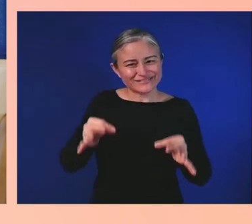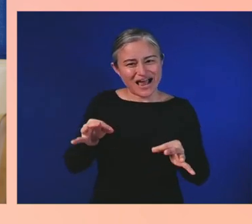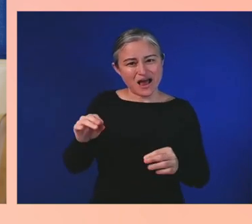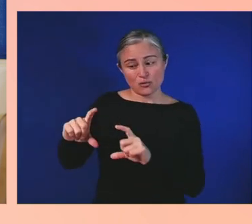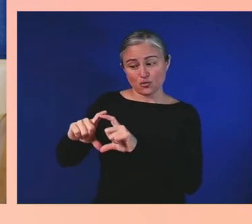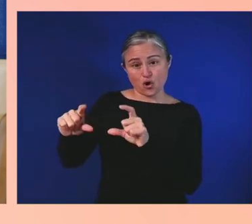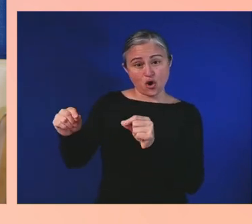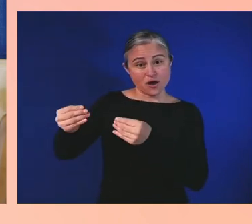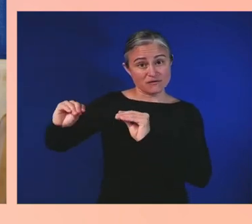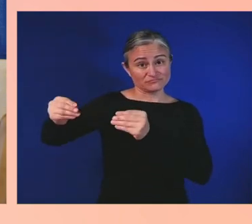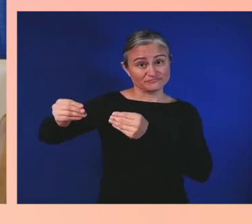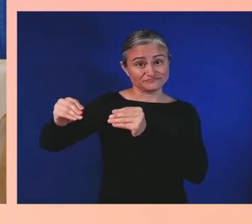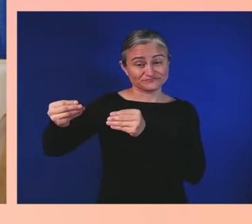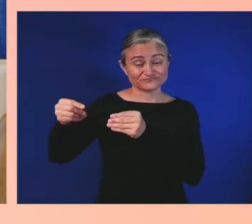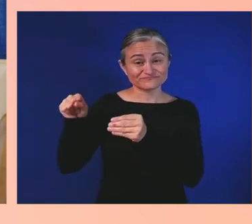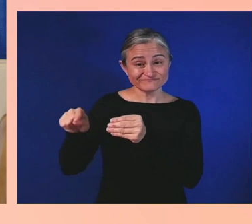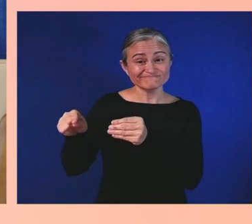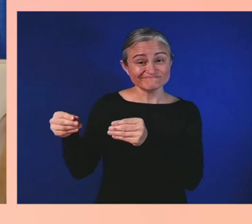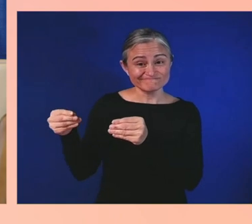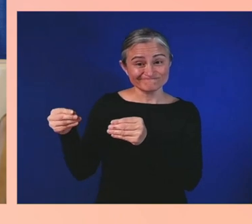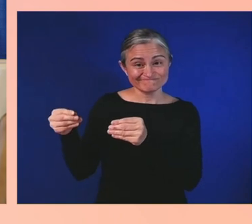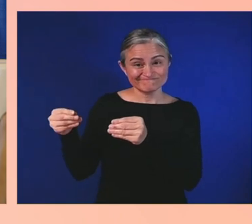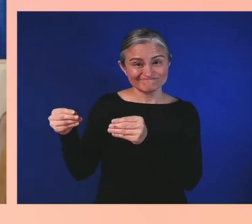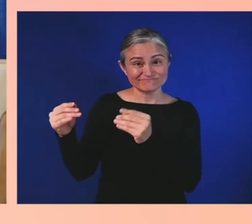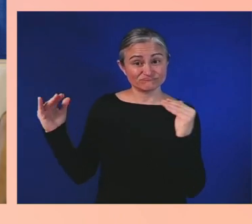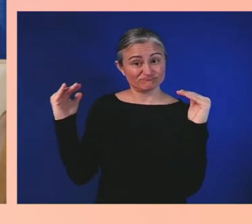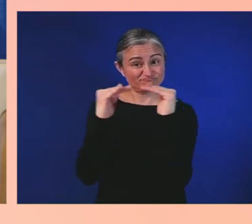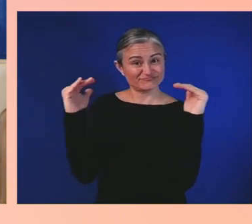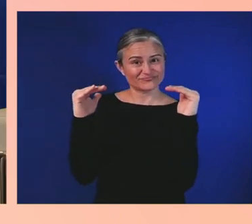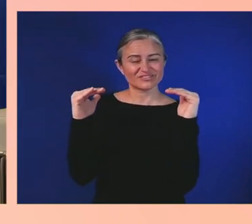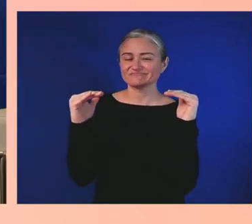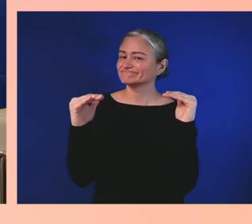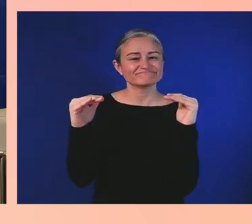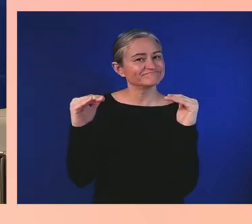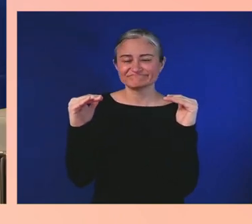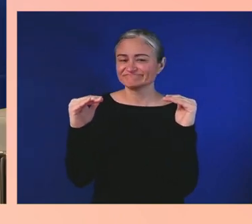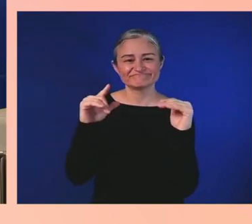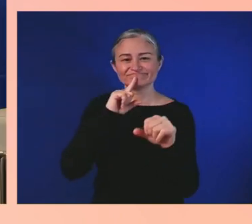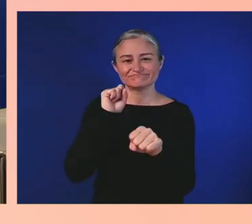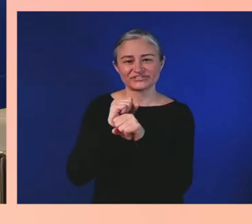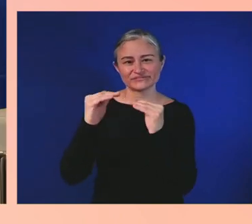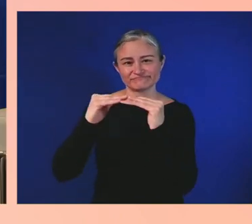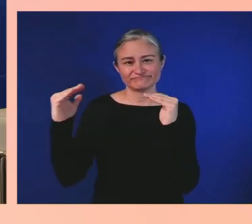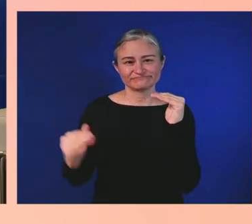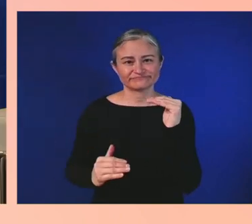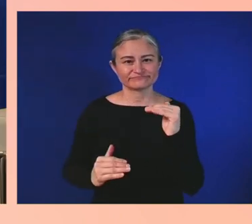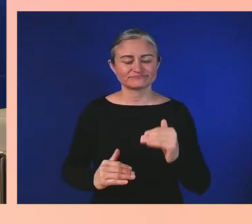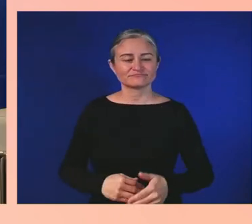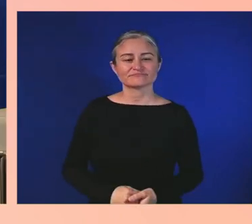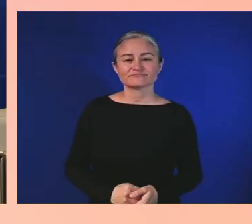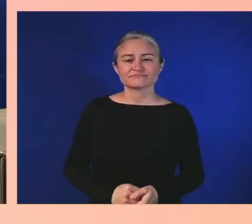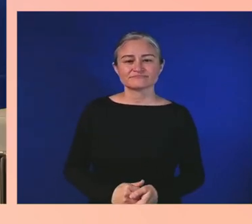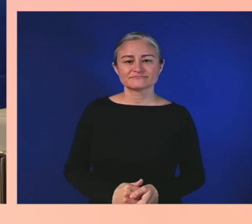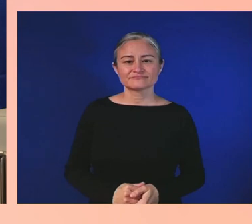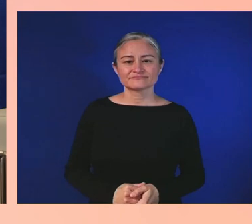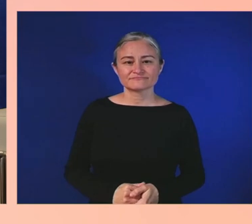It was not equal. When we have our panelists up here telling you how important it